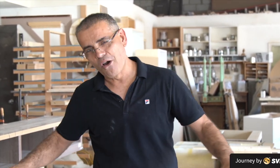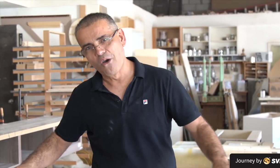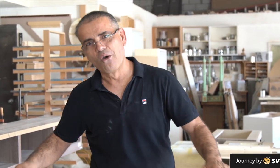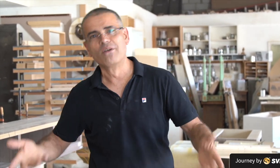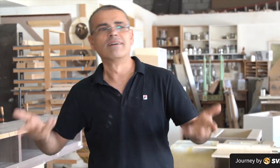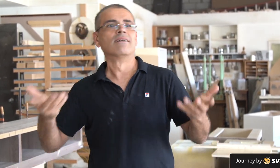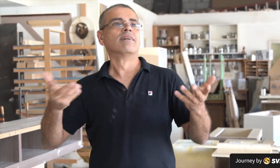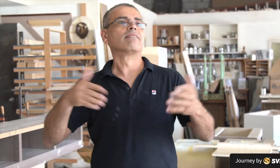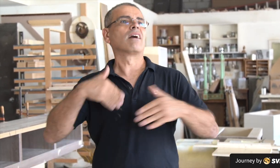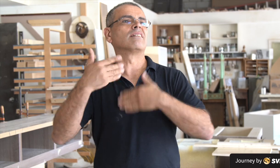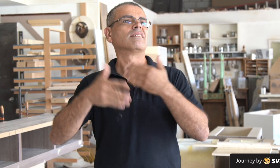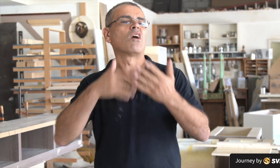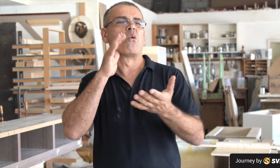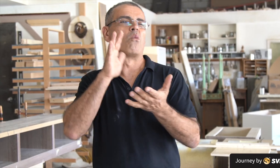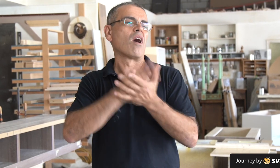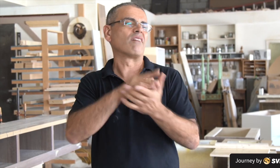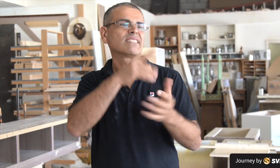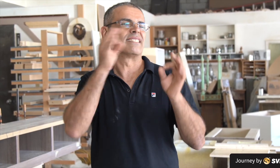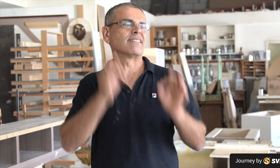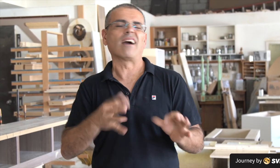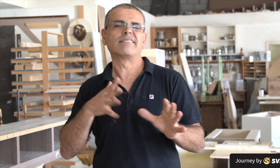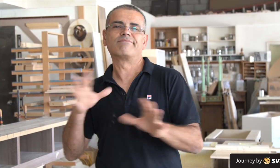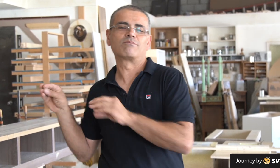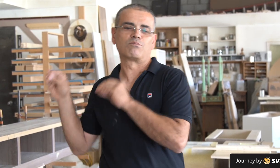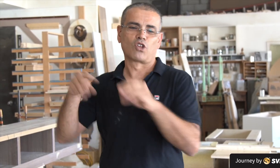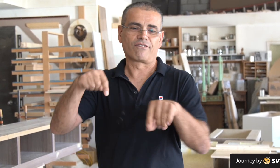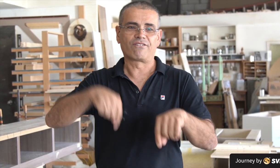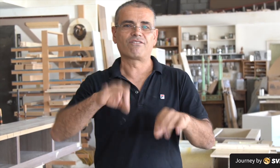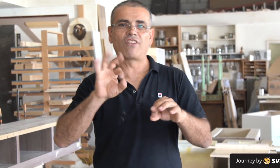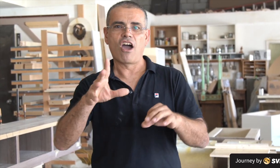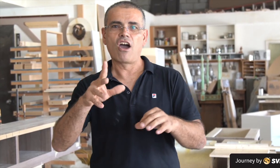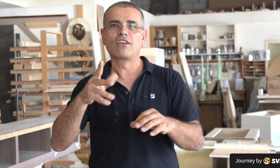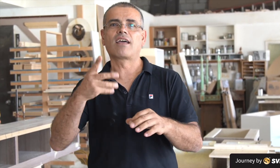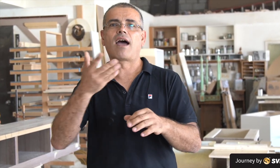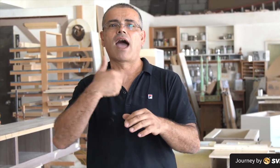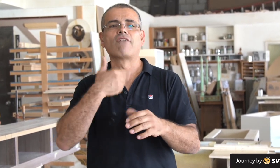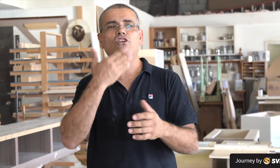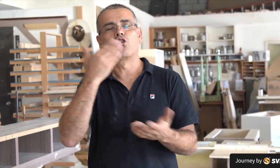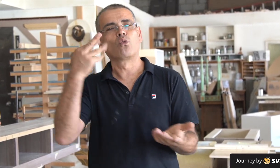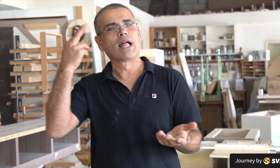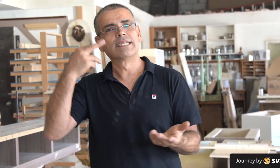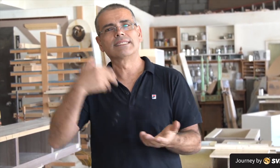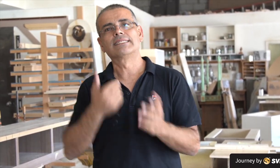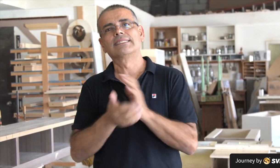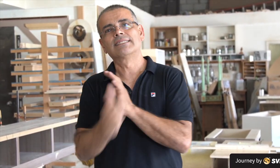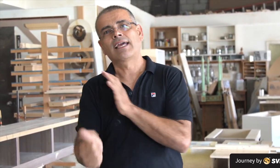trucks and did flooring. My wife and I decided to move to Florida.